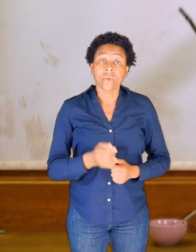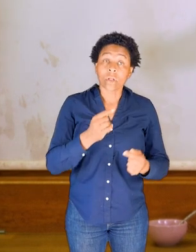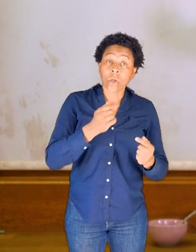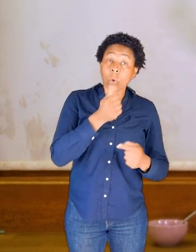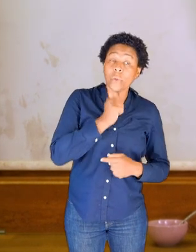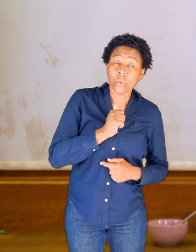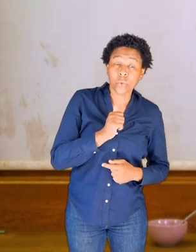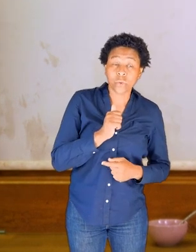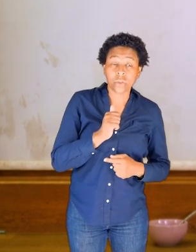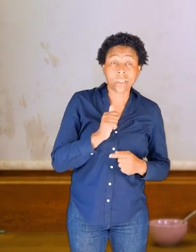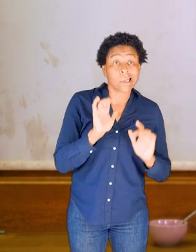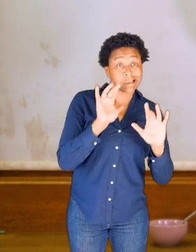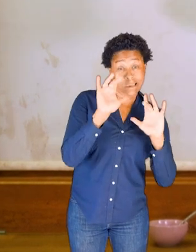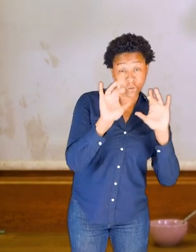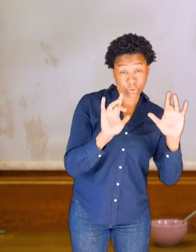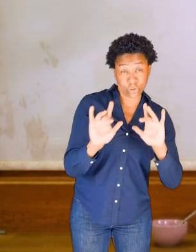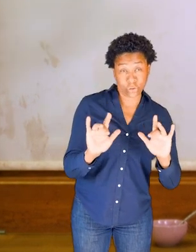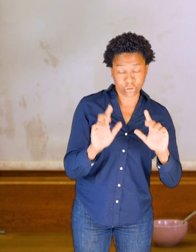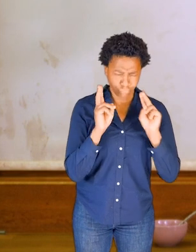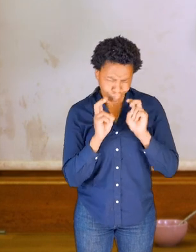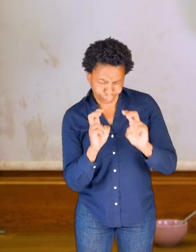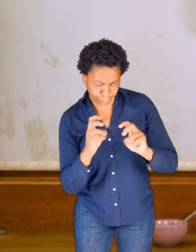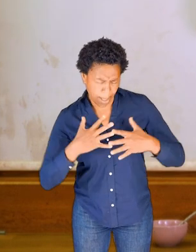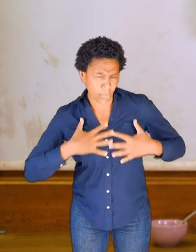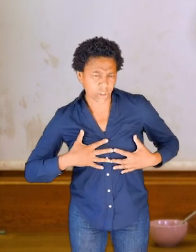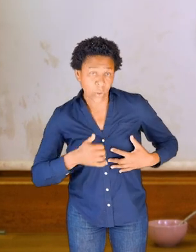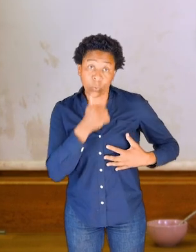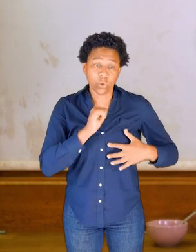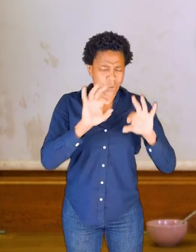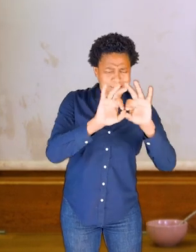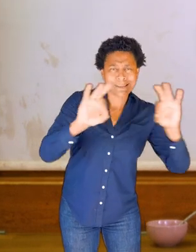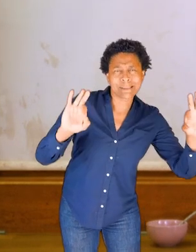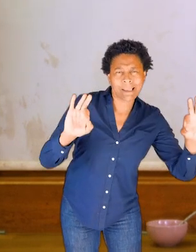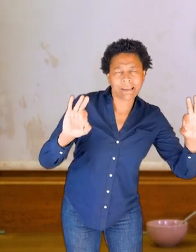We used touch to explore those and we used our stick as well,